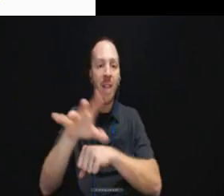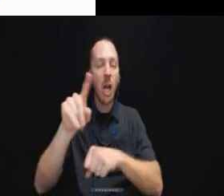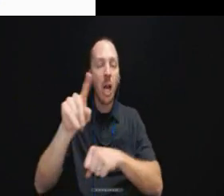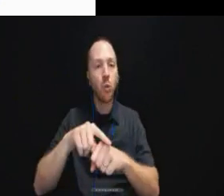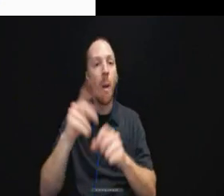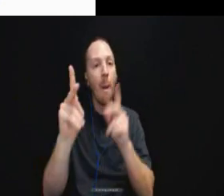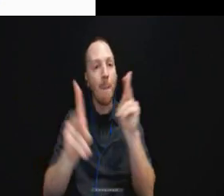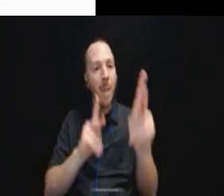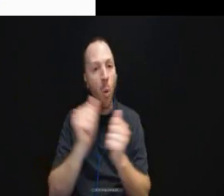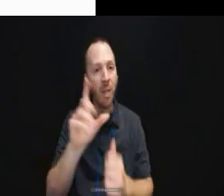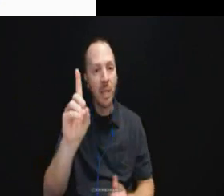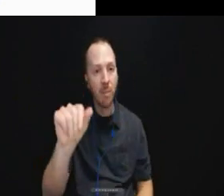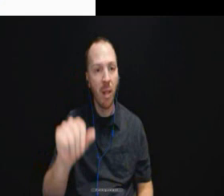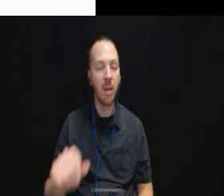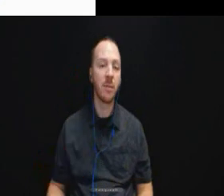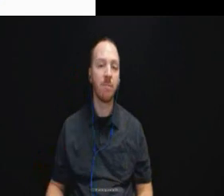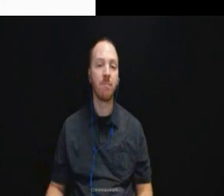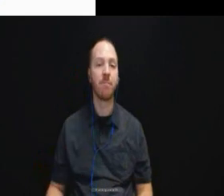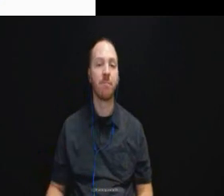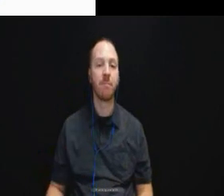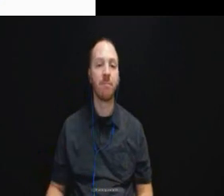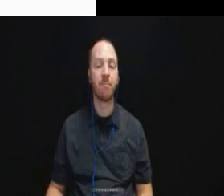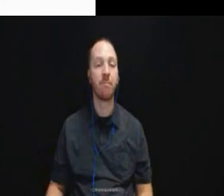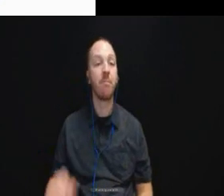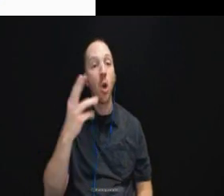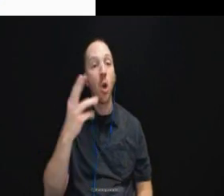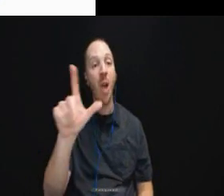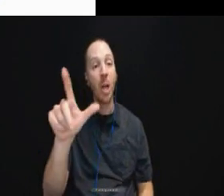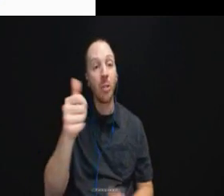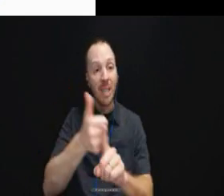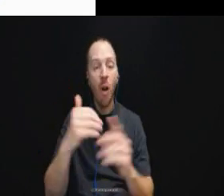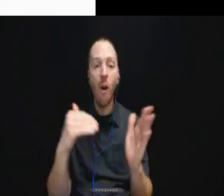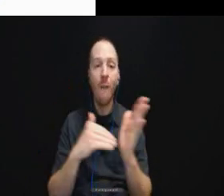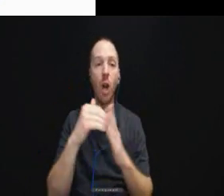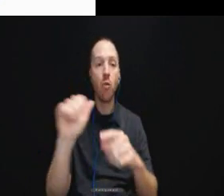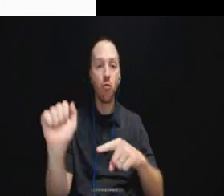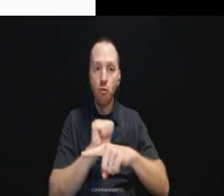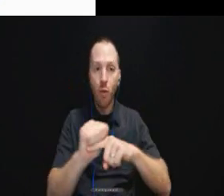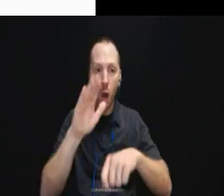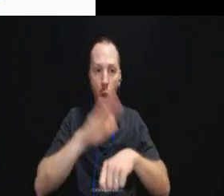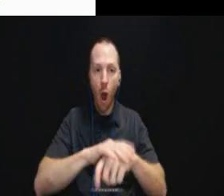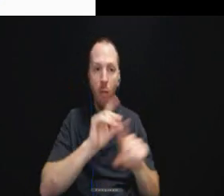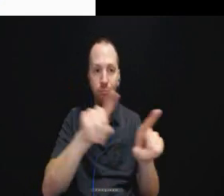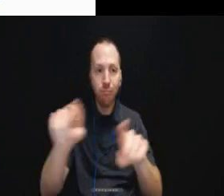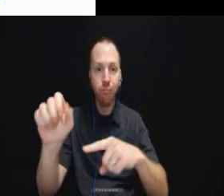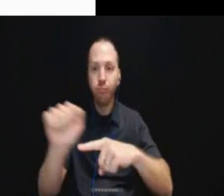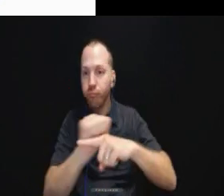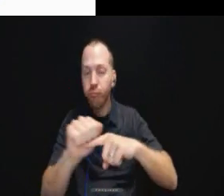Rachel was a frequent trainer on the Disability Rights laws and speaks regularly at national